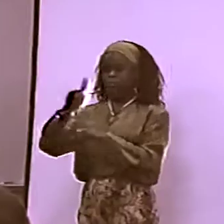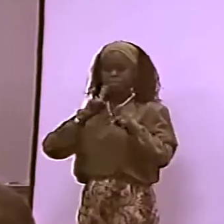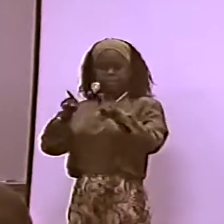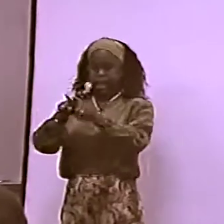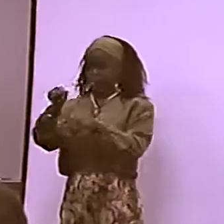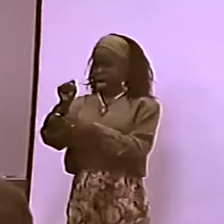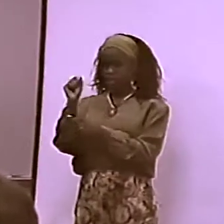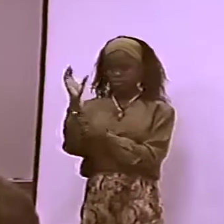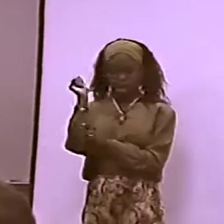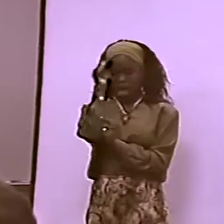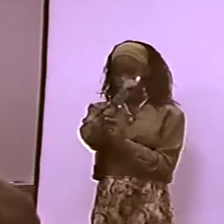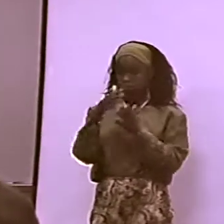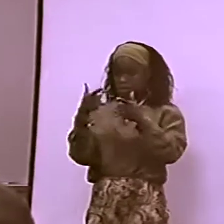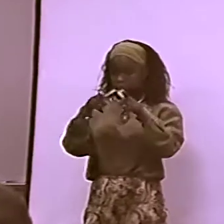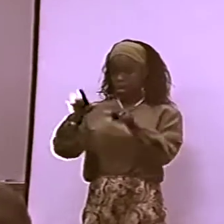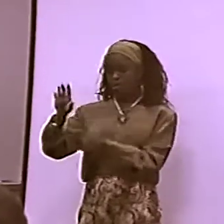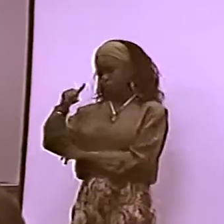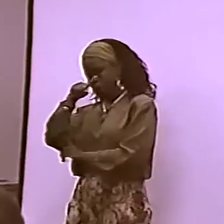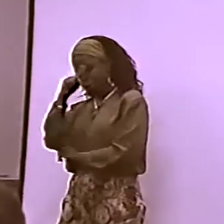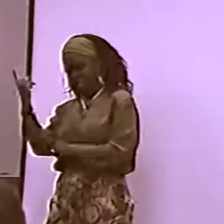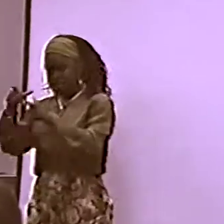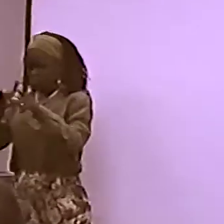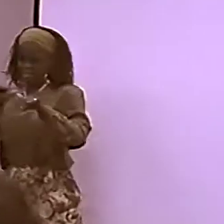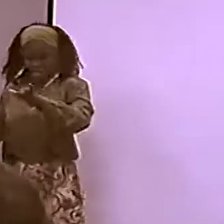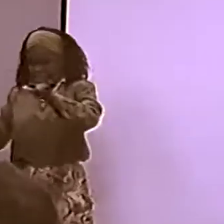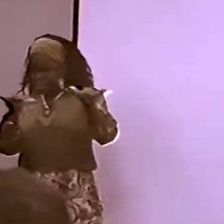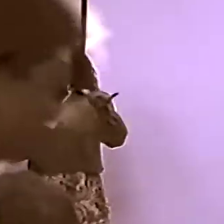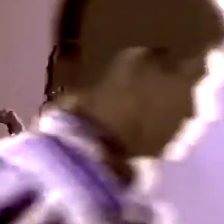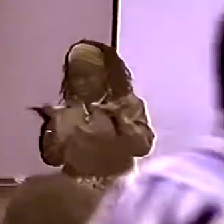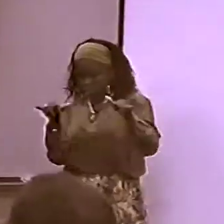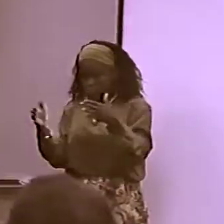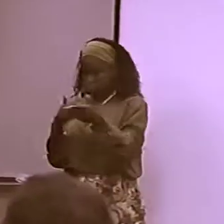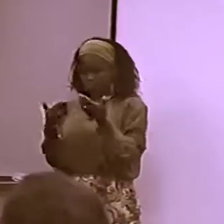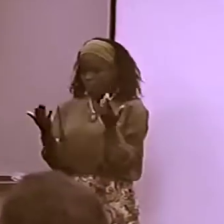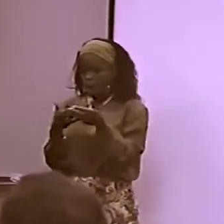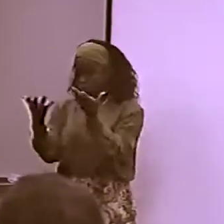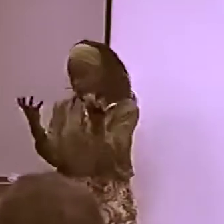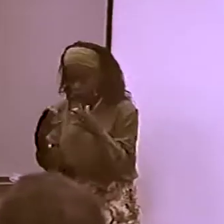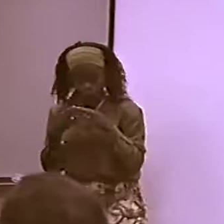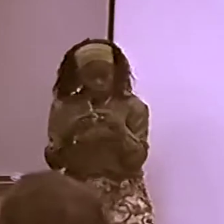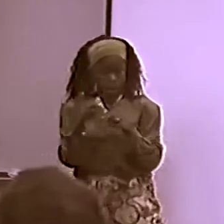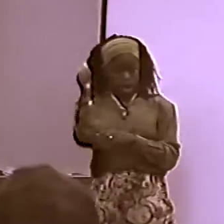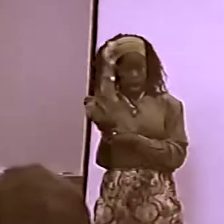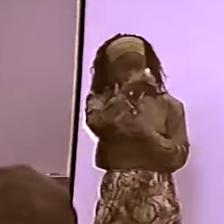AND BLACK SIGN LANGUAGE IS THE SAME KIND OF IDEA.